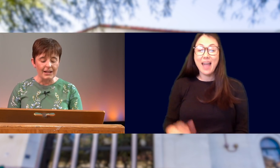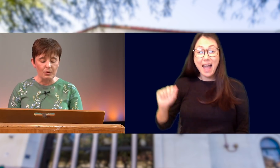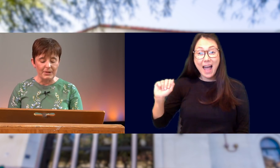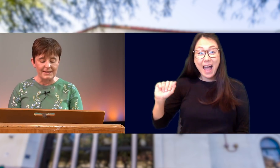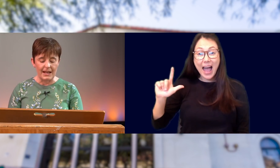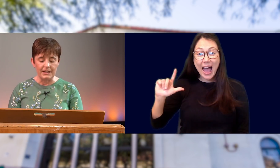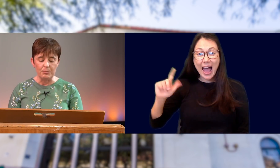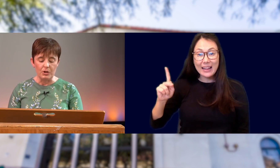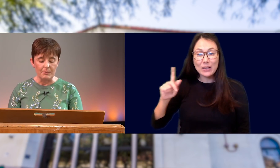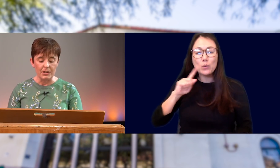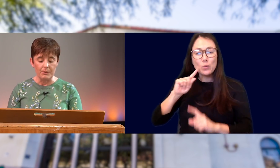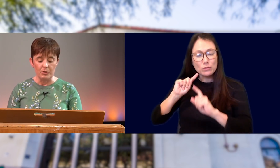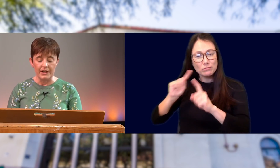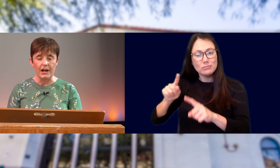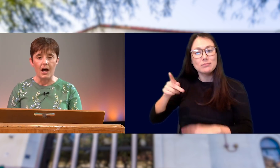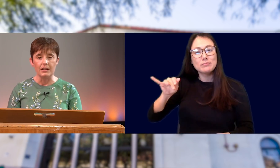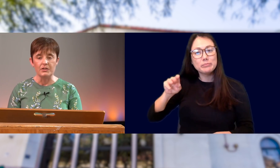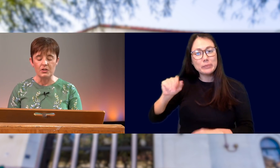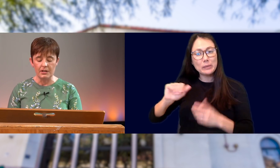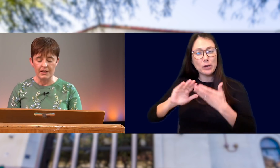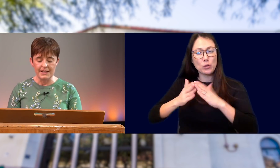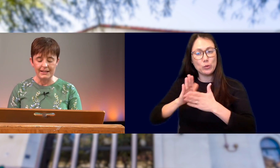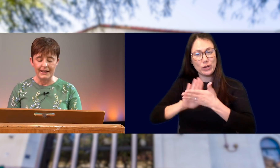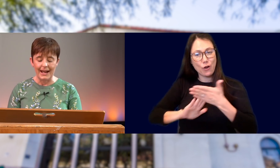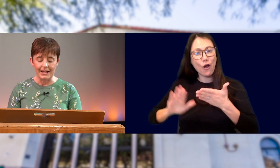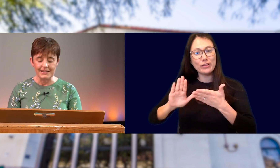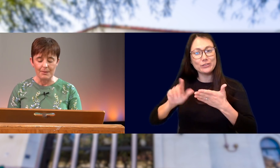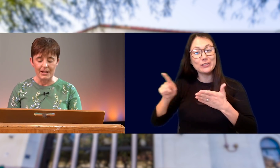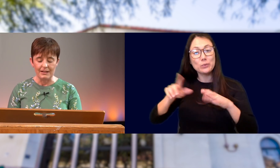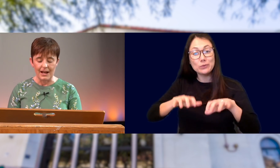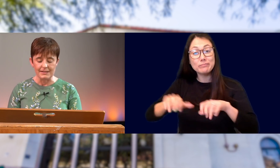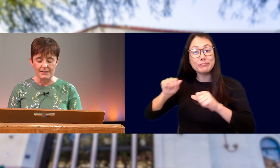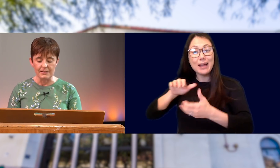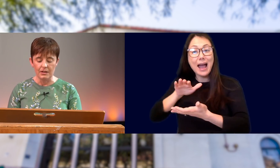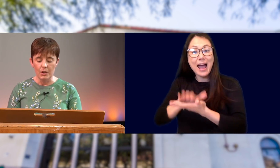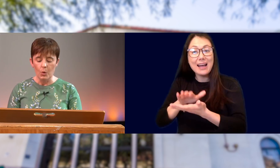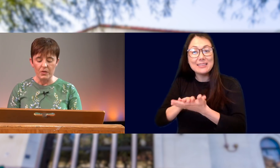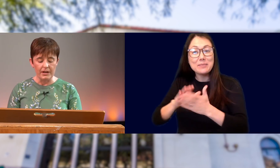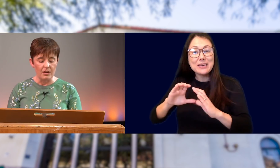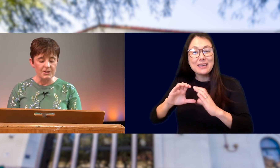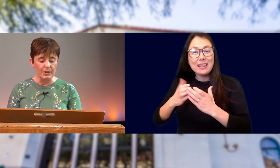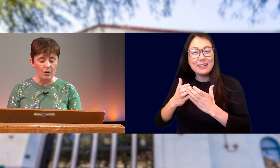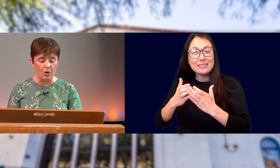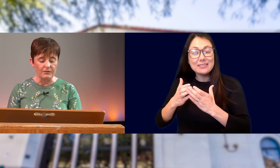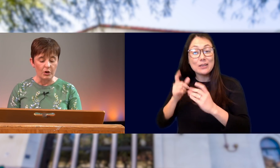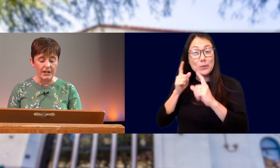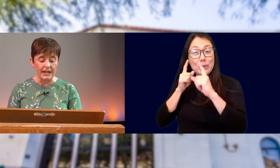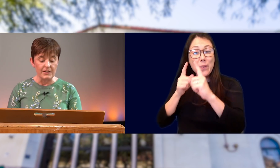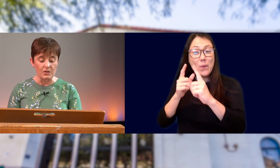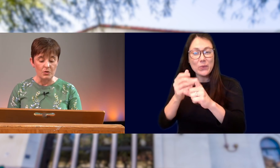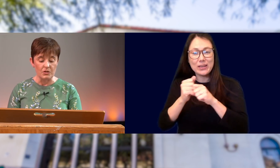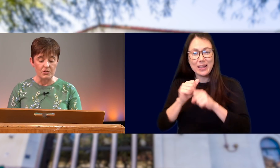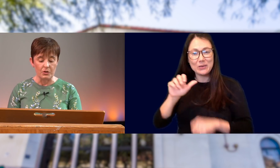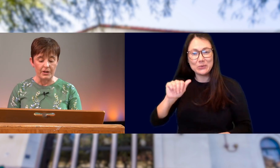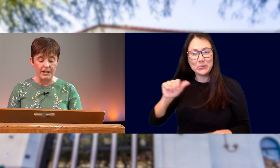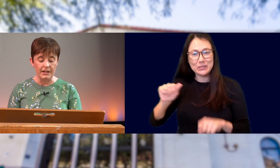ALEK WILL BE ATTENDING PIMA COMMUNITY COLLEGE TAKING ACADEMIC CLASSES WITH AN ULTIMATE GOAL OF EARNING AN ASSOCIATES DEGREE